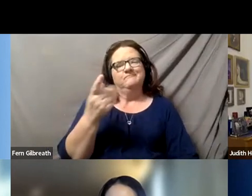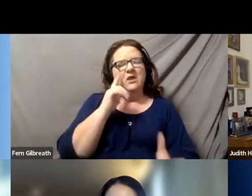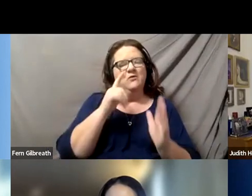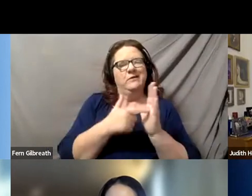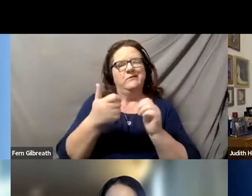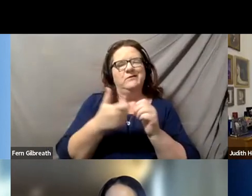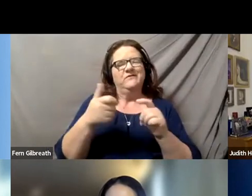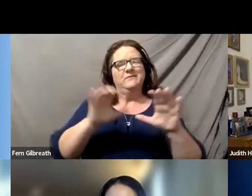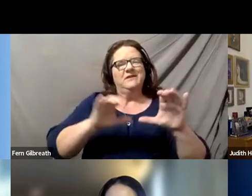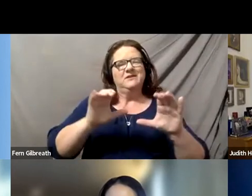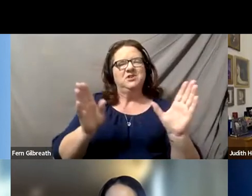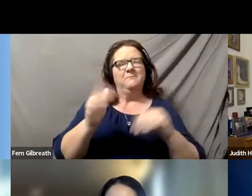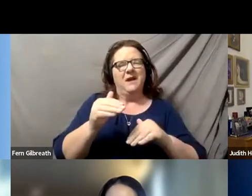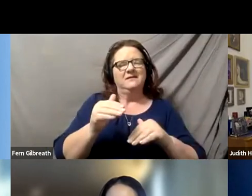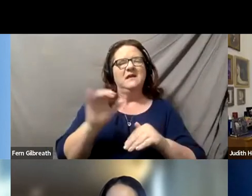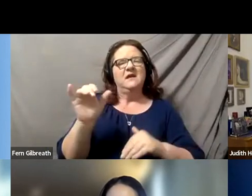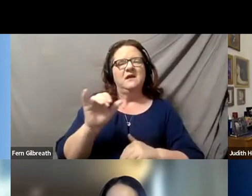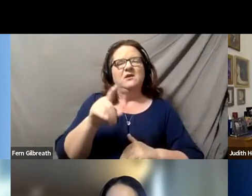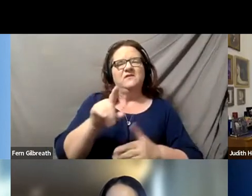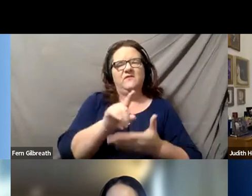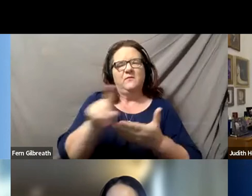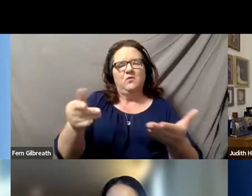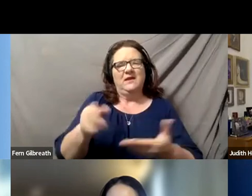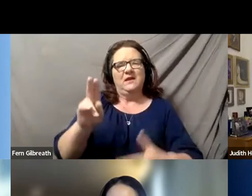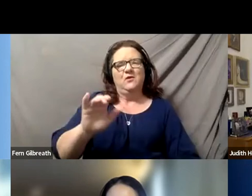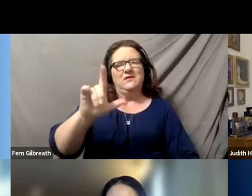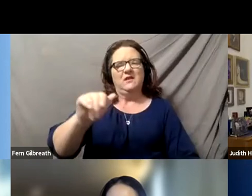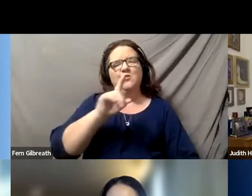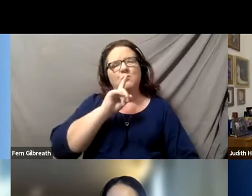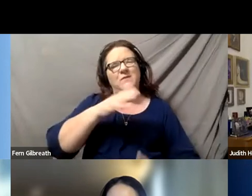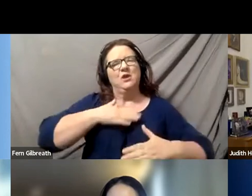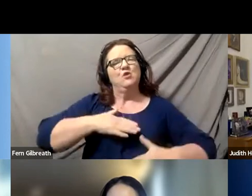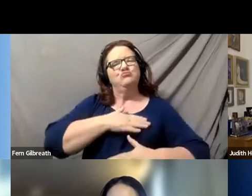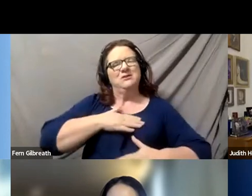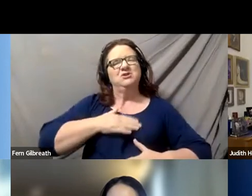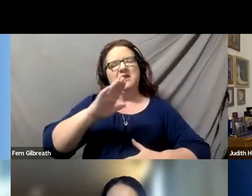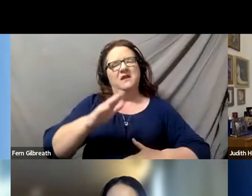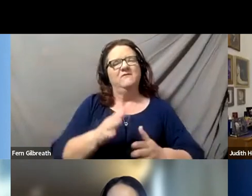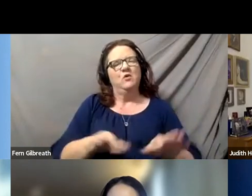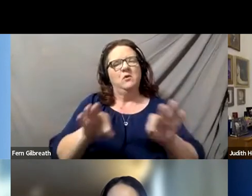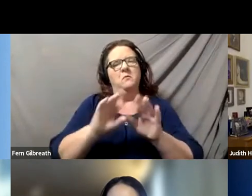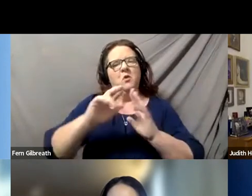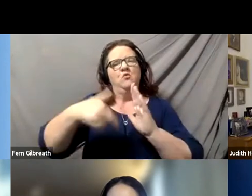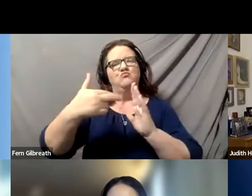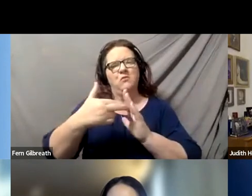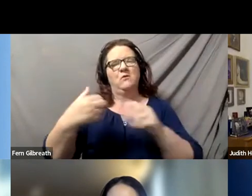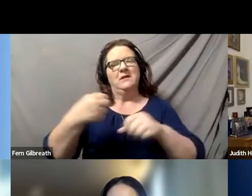and from your week here at UCLA, how appreciative we are of your important role in the fight